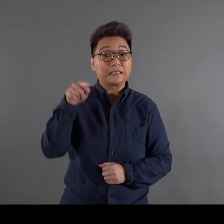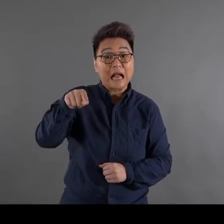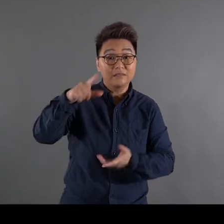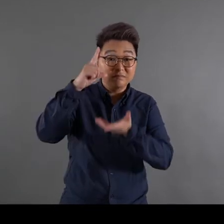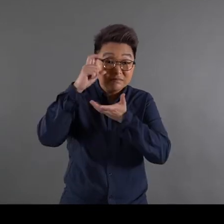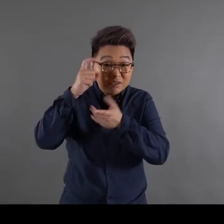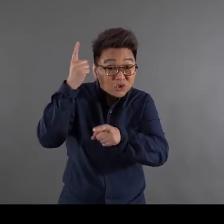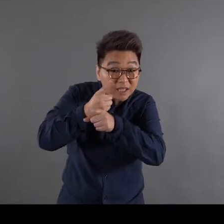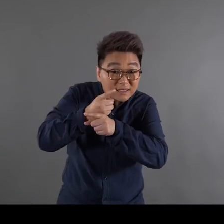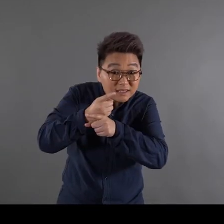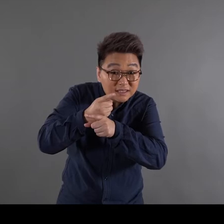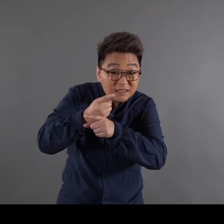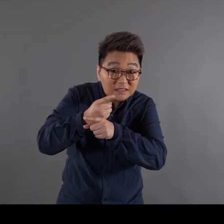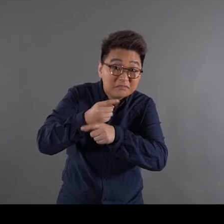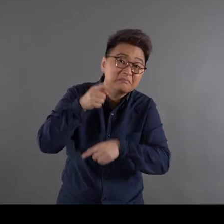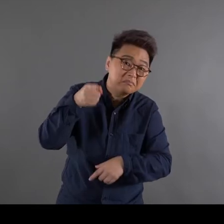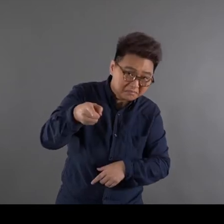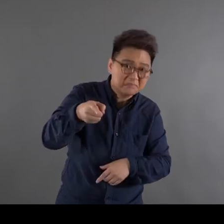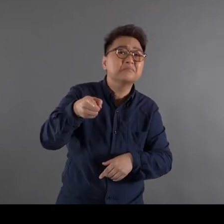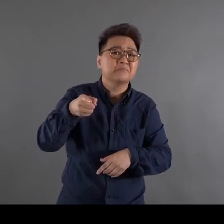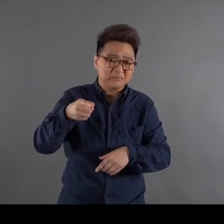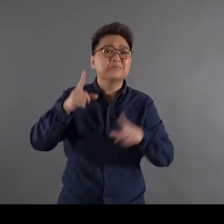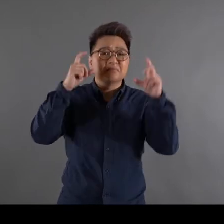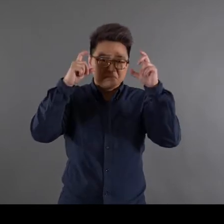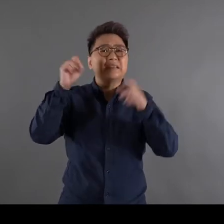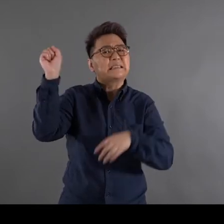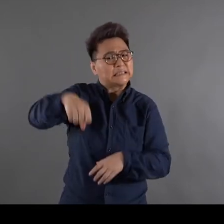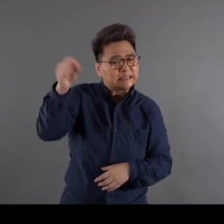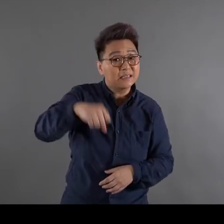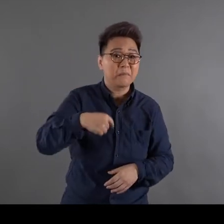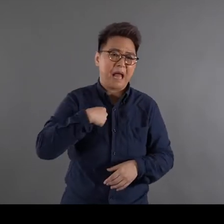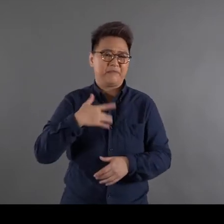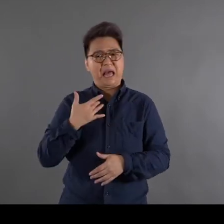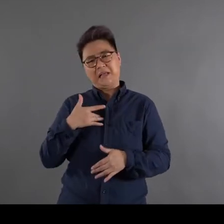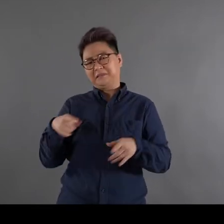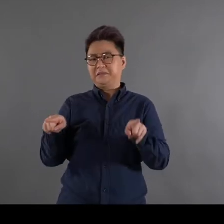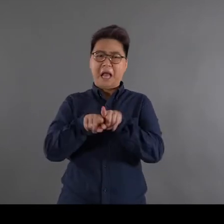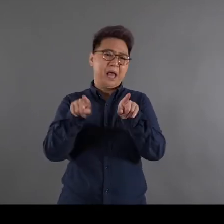This is a photo, right? It is I see them as photos